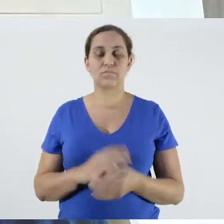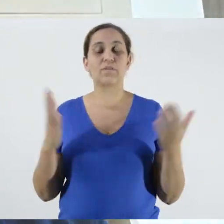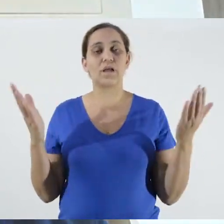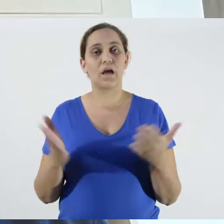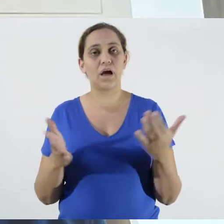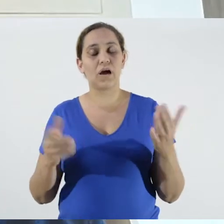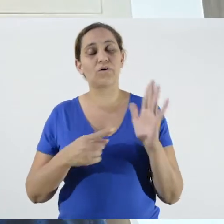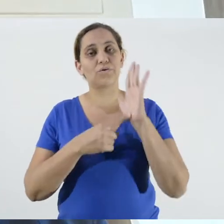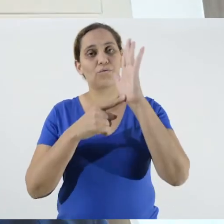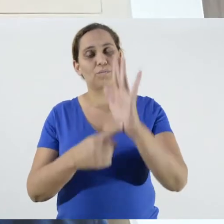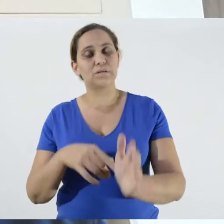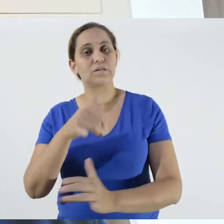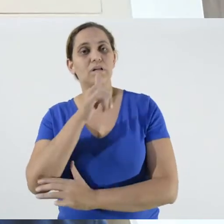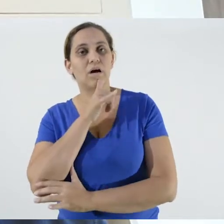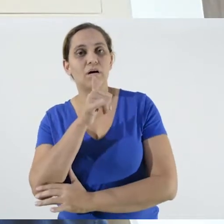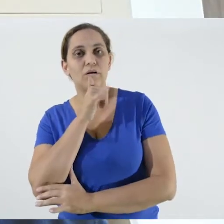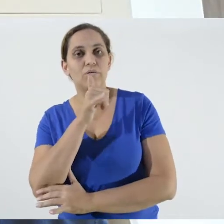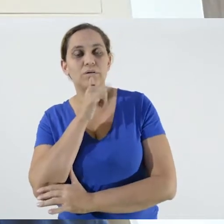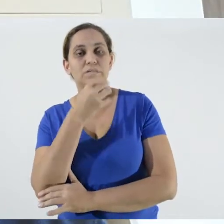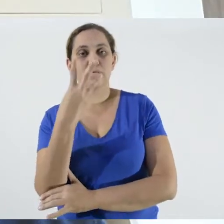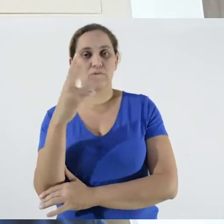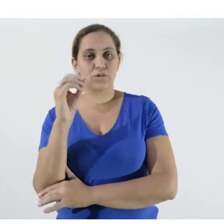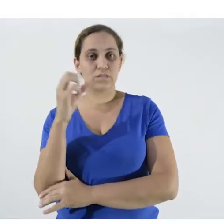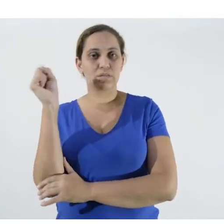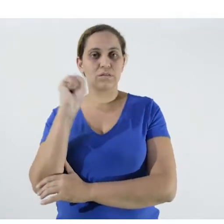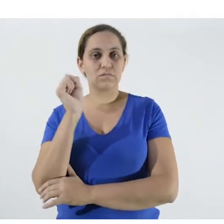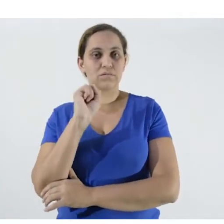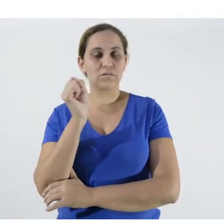of 30 seconds from the Care Zap.